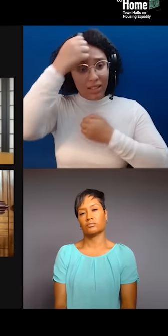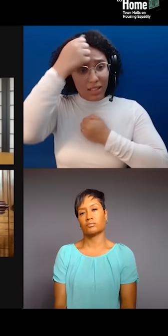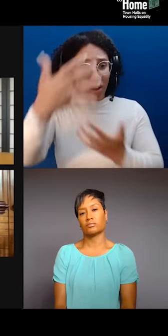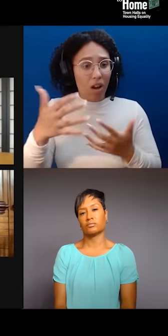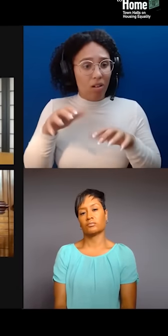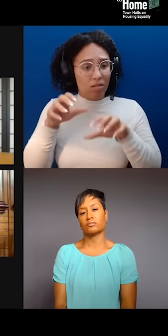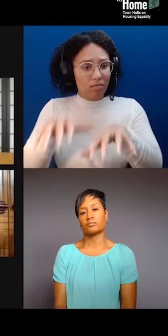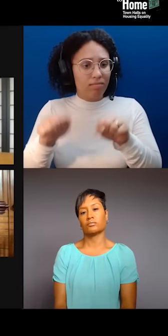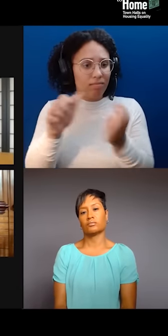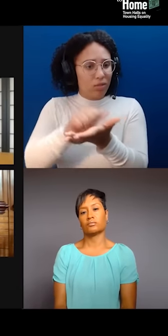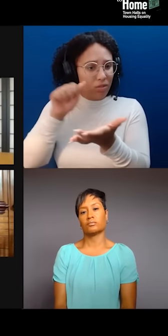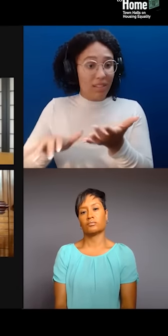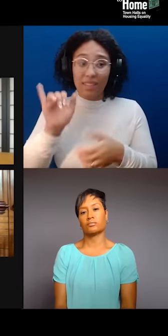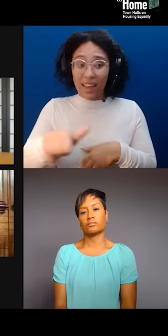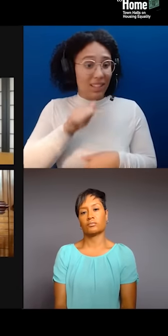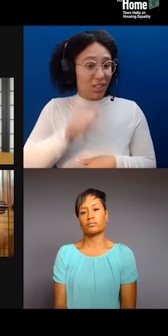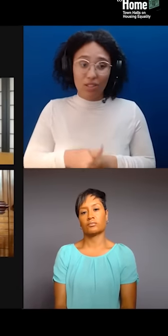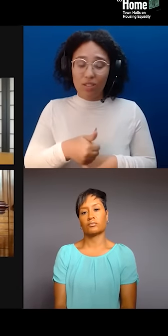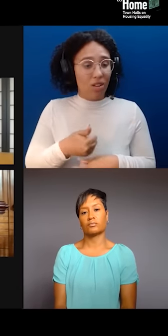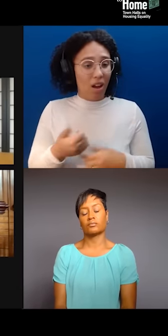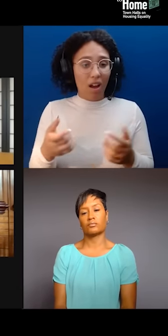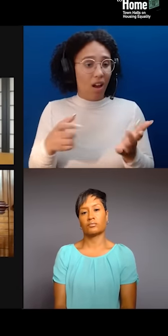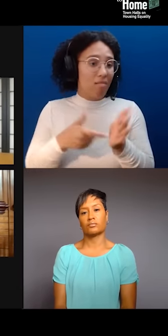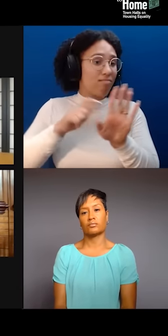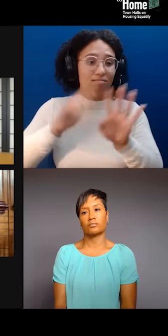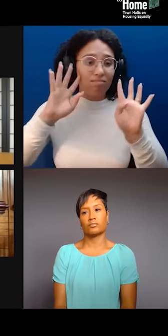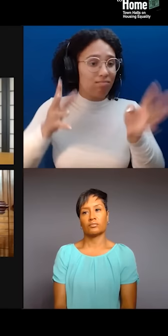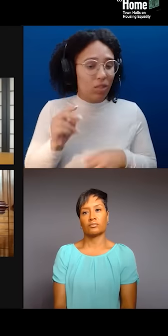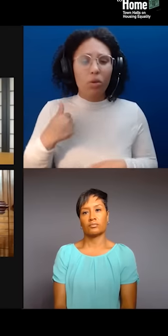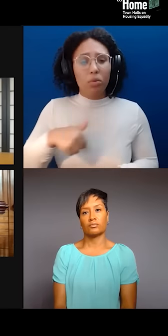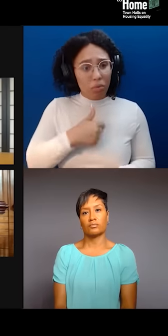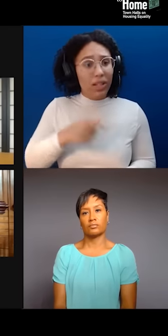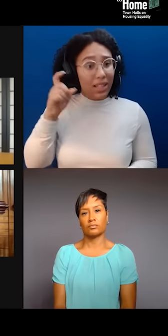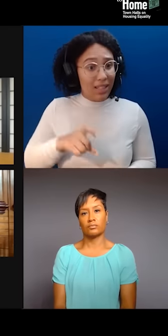I think that, you know, I'm really interested in stopping that cycle of profit,